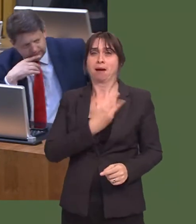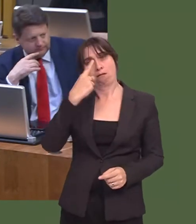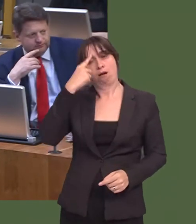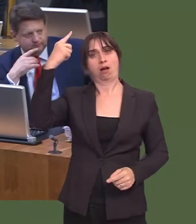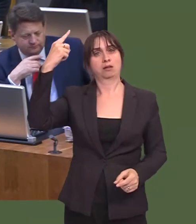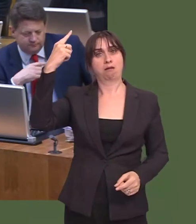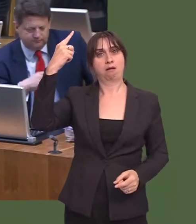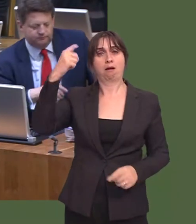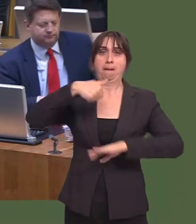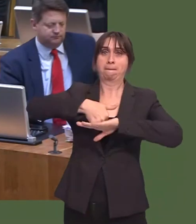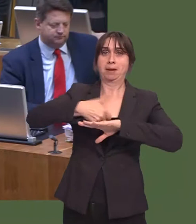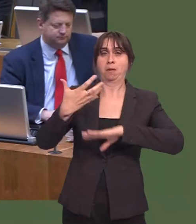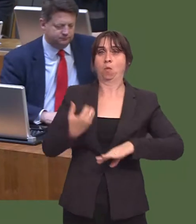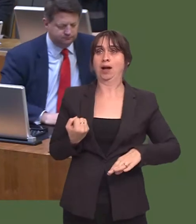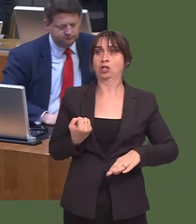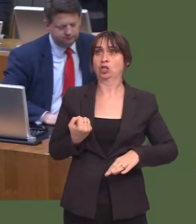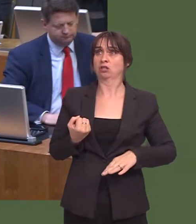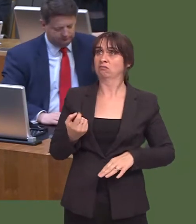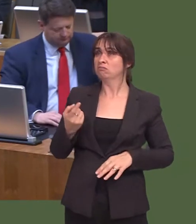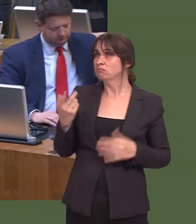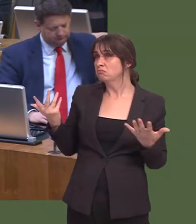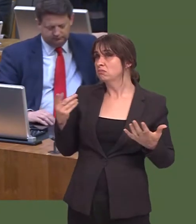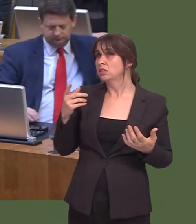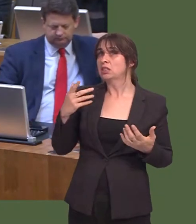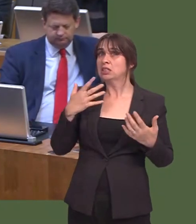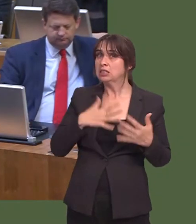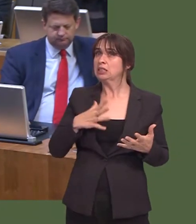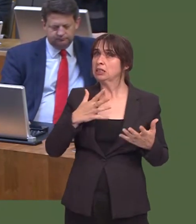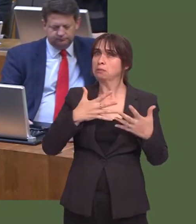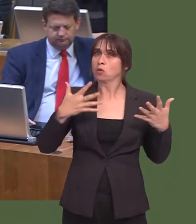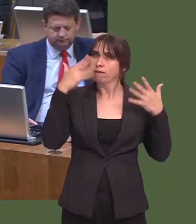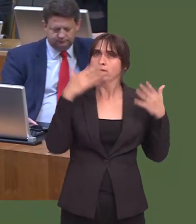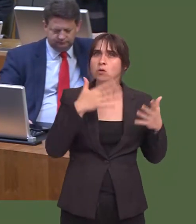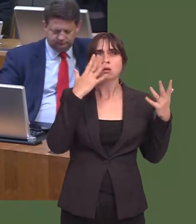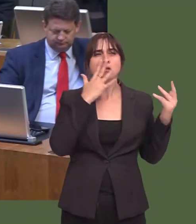for greater focus on policing the minimum wage, and whether he would see an increase